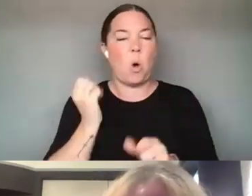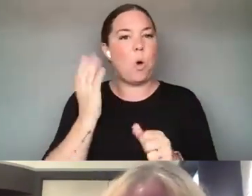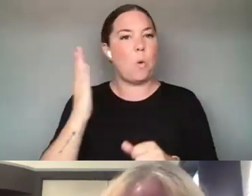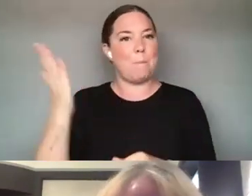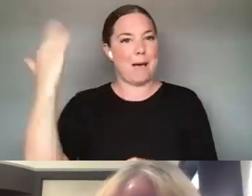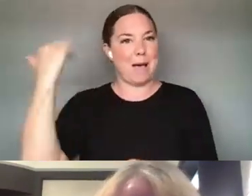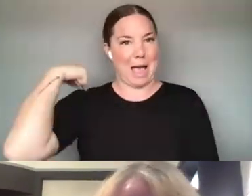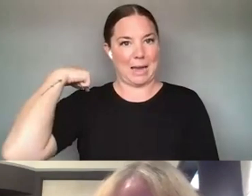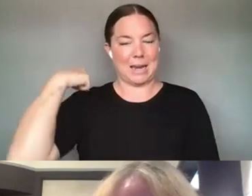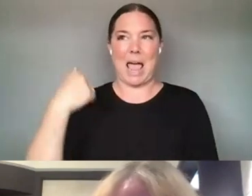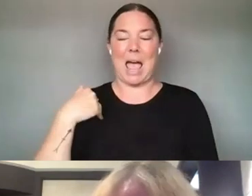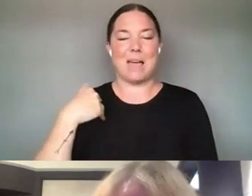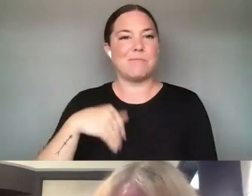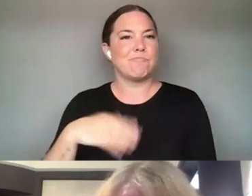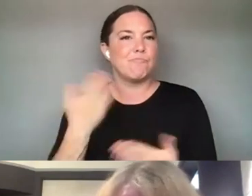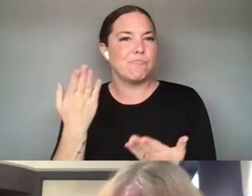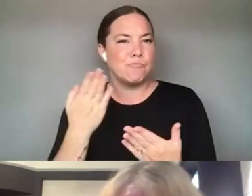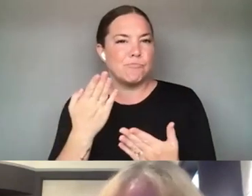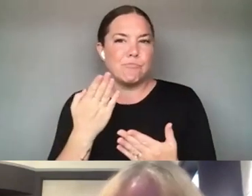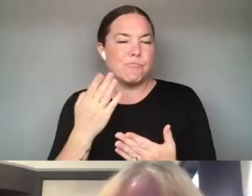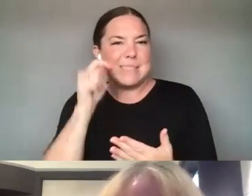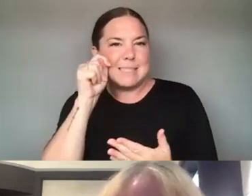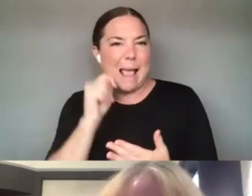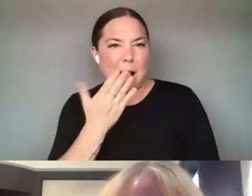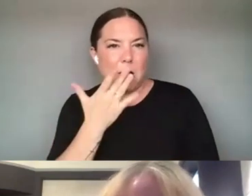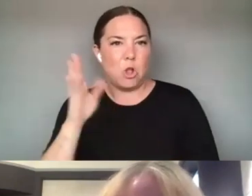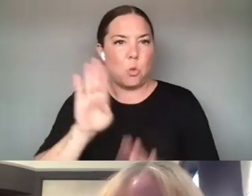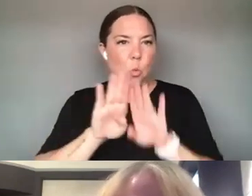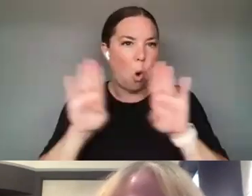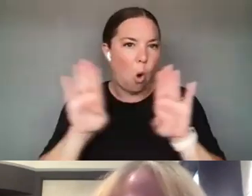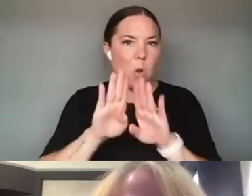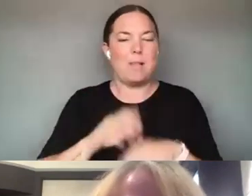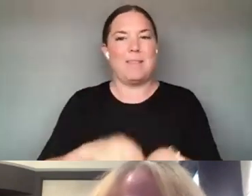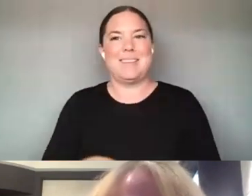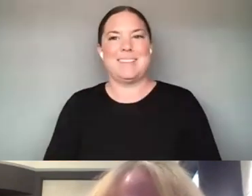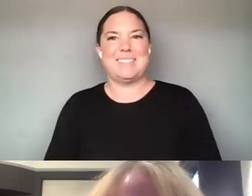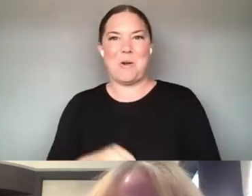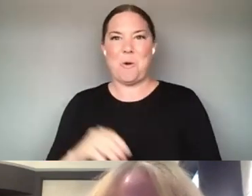REALLY HAPPY TO BE HERE. I LOVE RUBY. TECH CURIOUS - IT JUST SOUNDS A LITTLE PROVOCATIVE AND FUN.